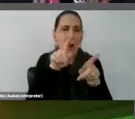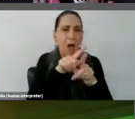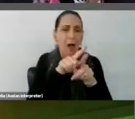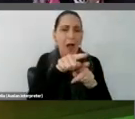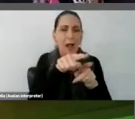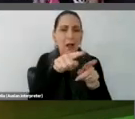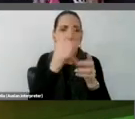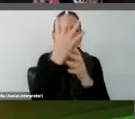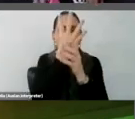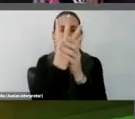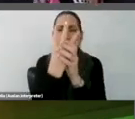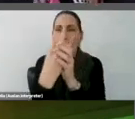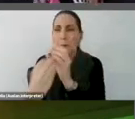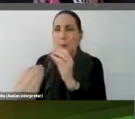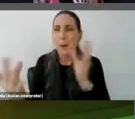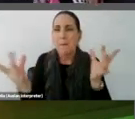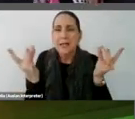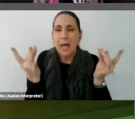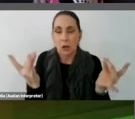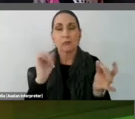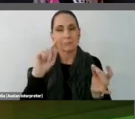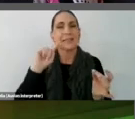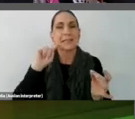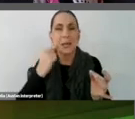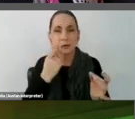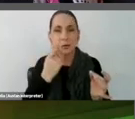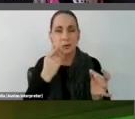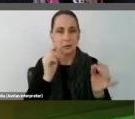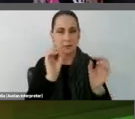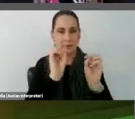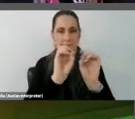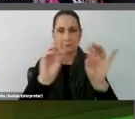She uses quite intentionally amateurish videos and